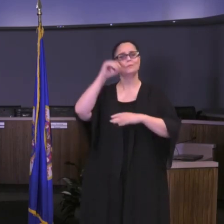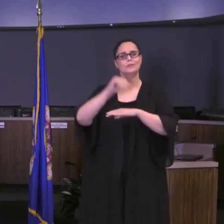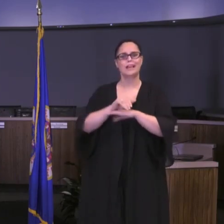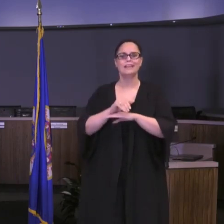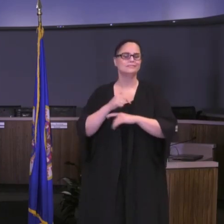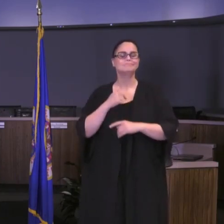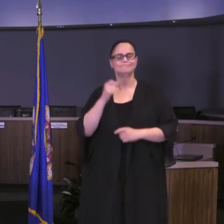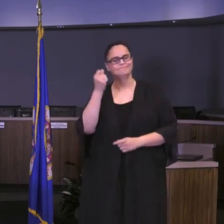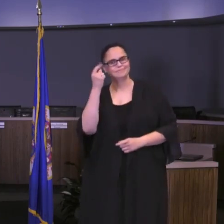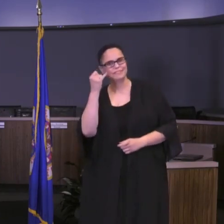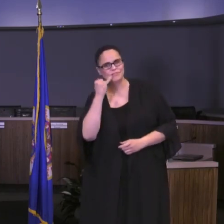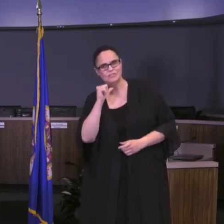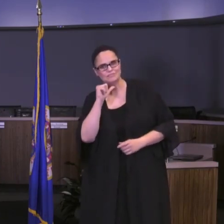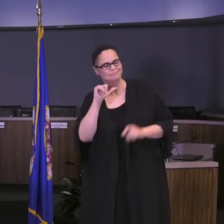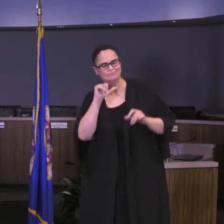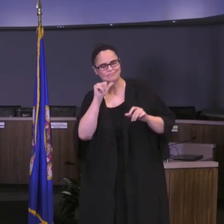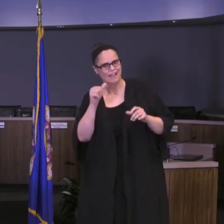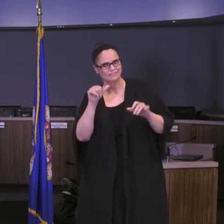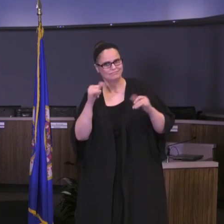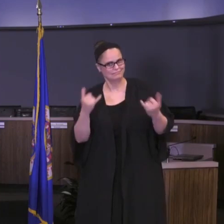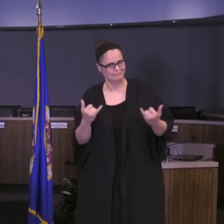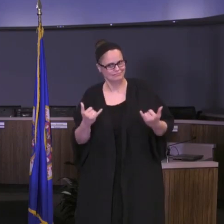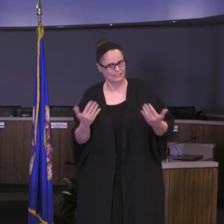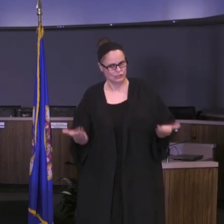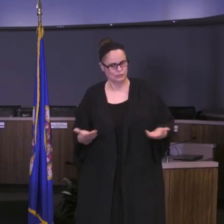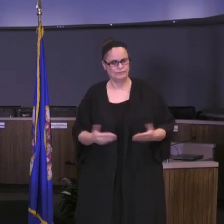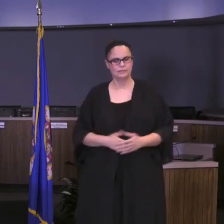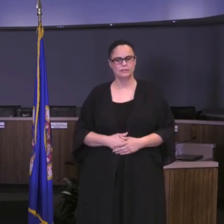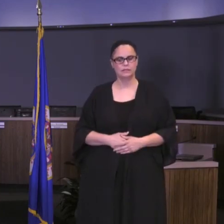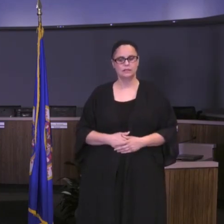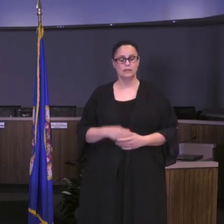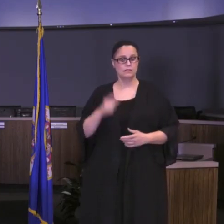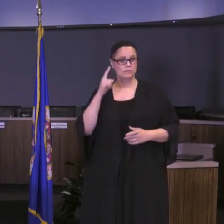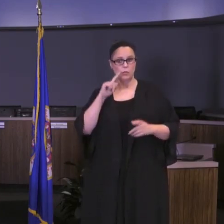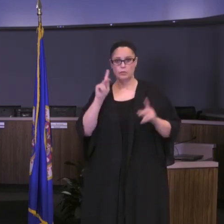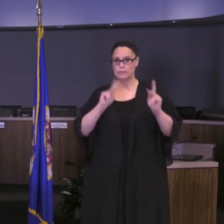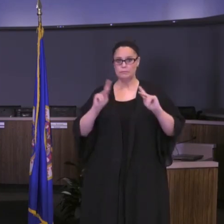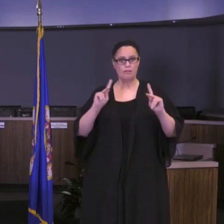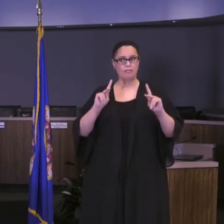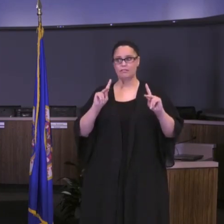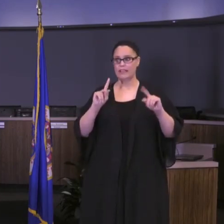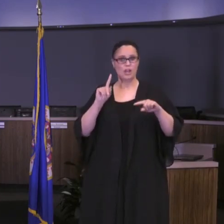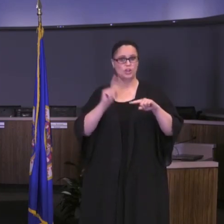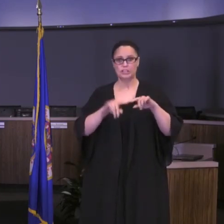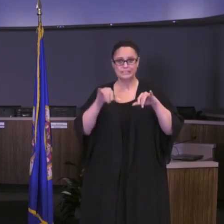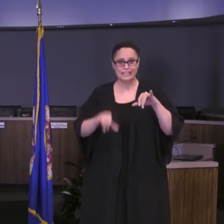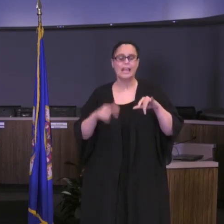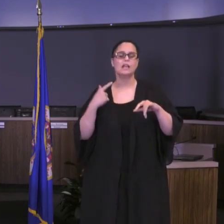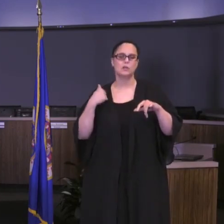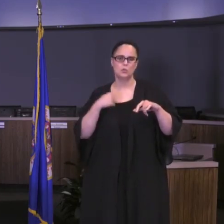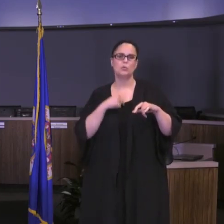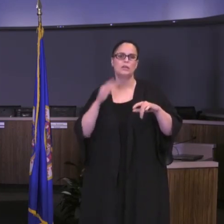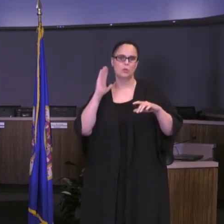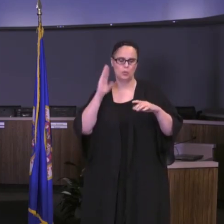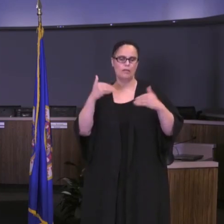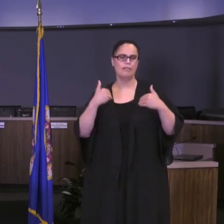not. For those of your friends, or those of you who can't stay for the entire thing, we are recording this and will be sure that it's available as well.